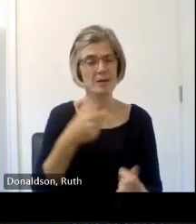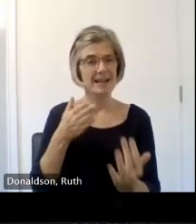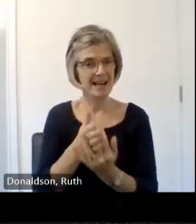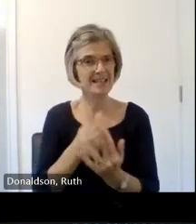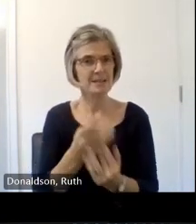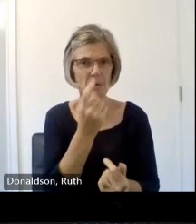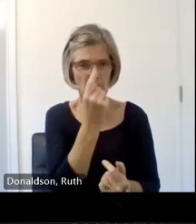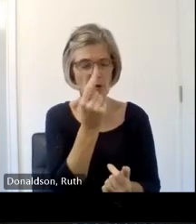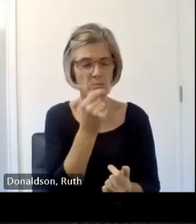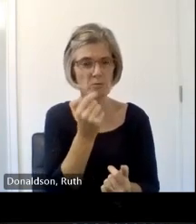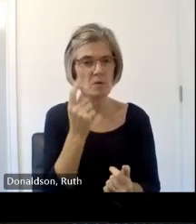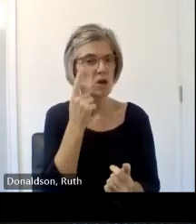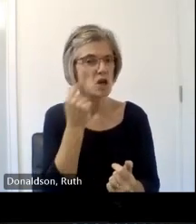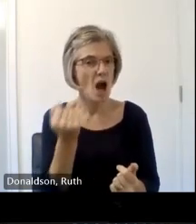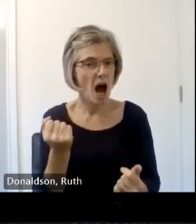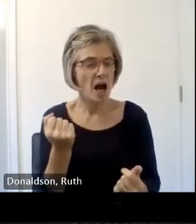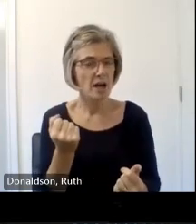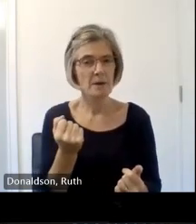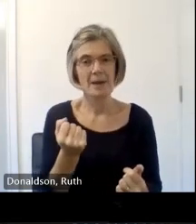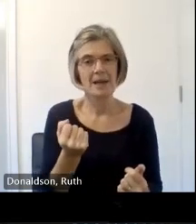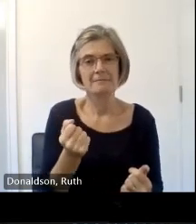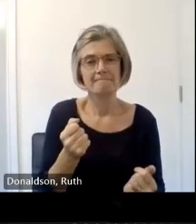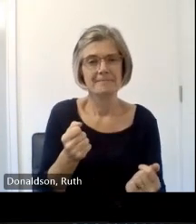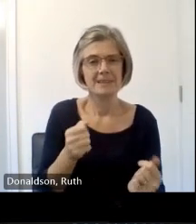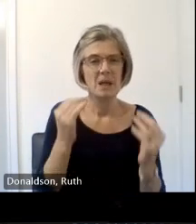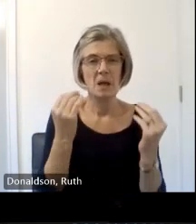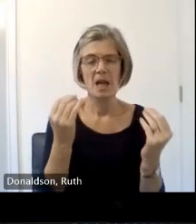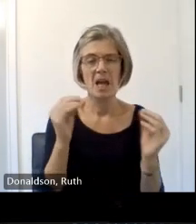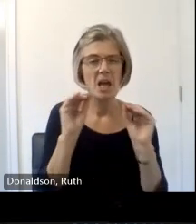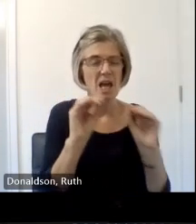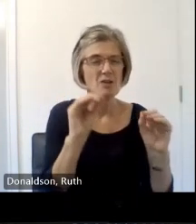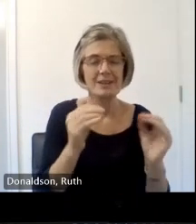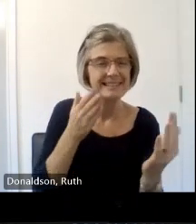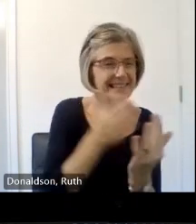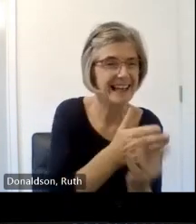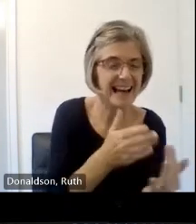couldn't access education all the way through to people who were looking for a second third